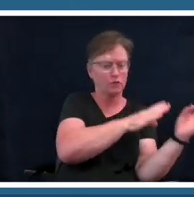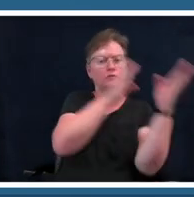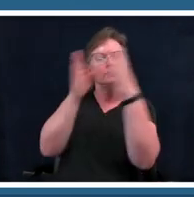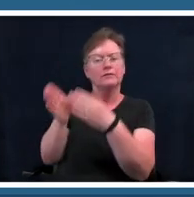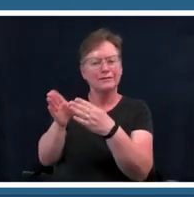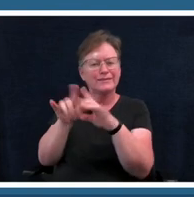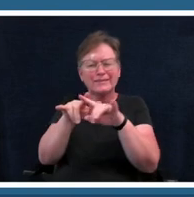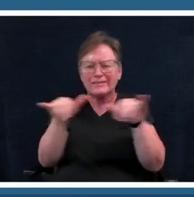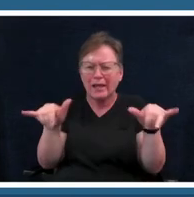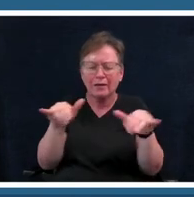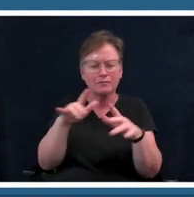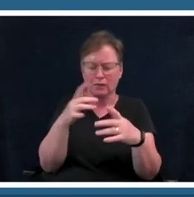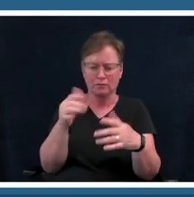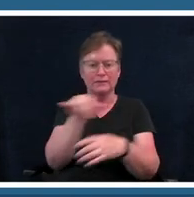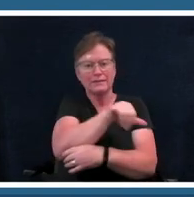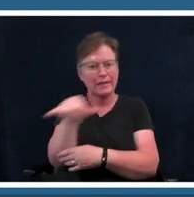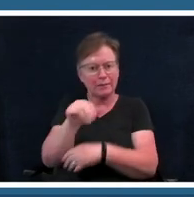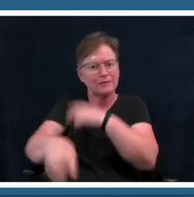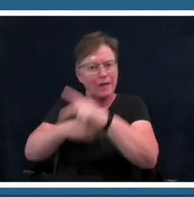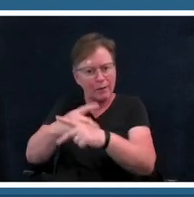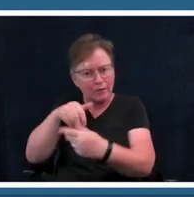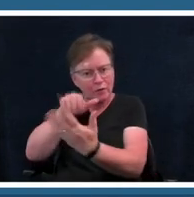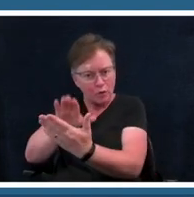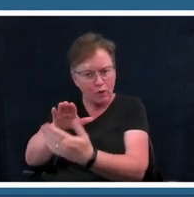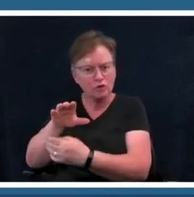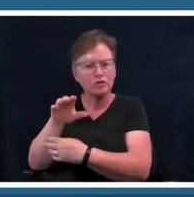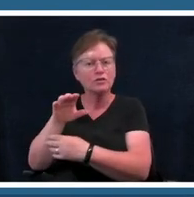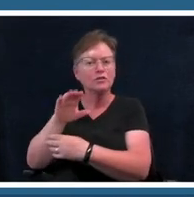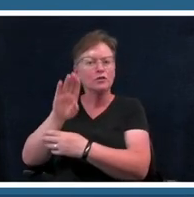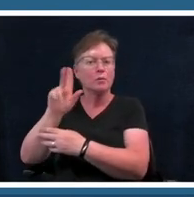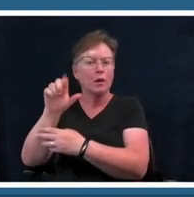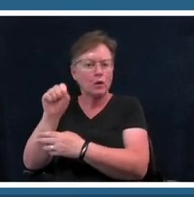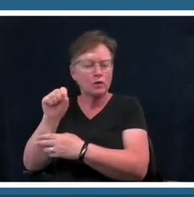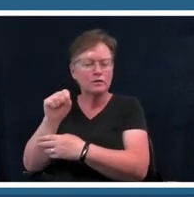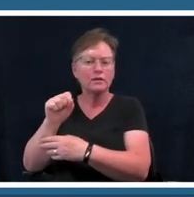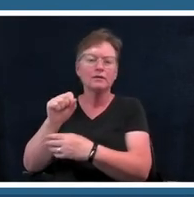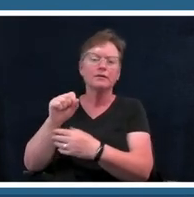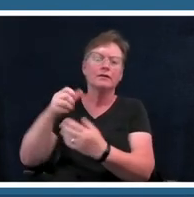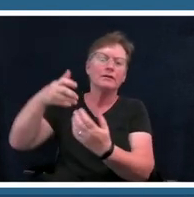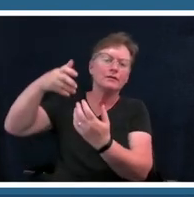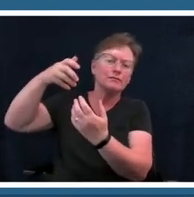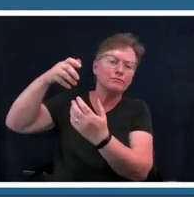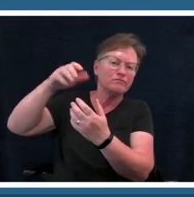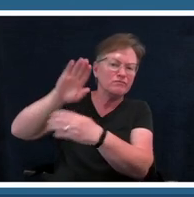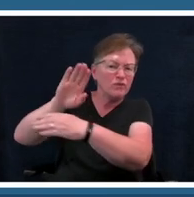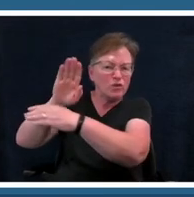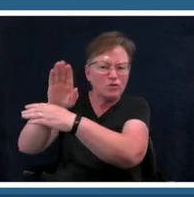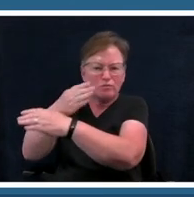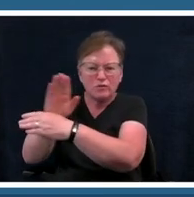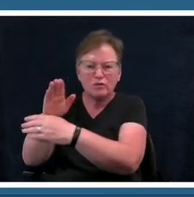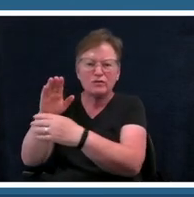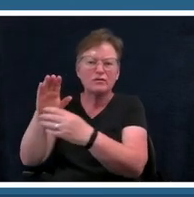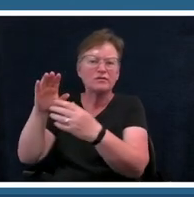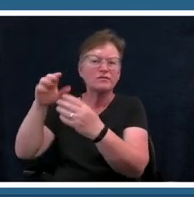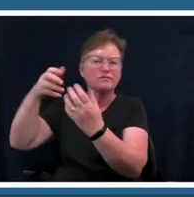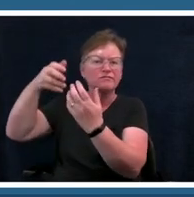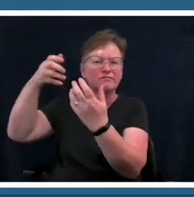a compilation of rhymed couplets so we're going to take a look at the